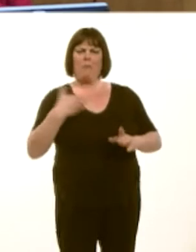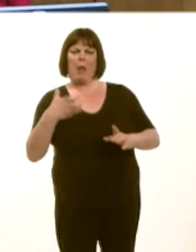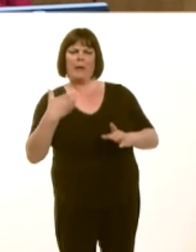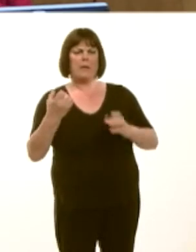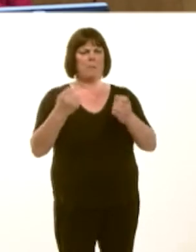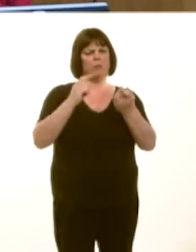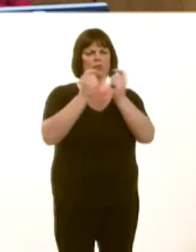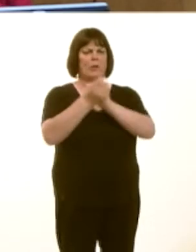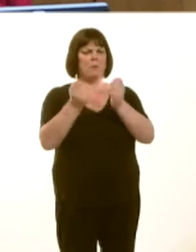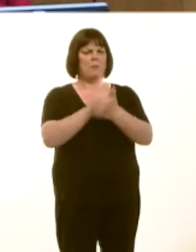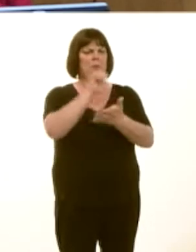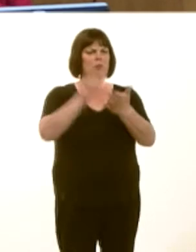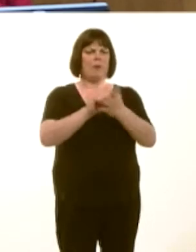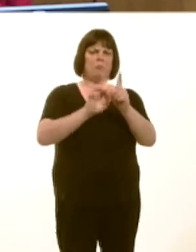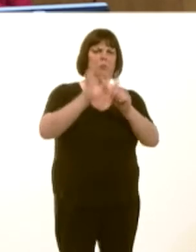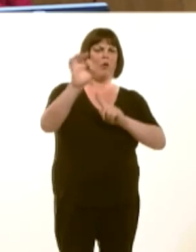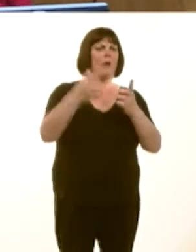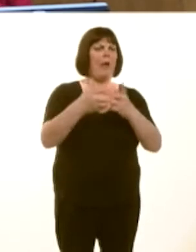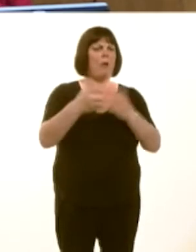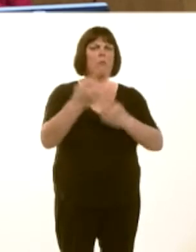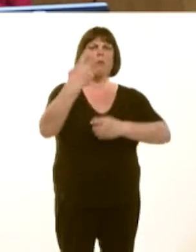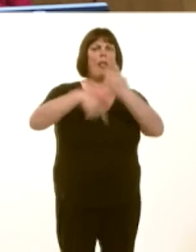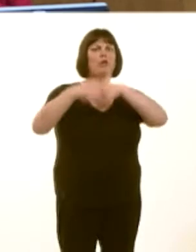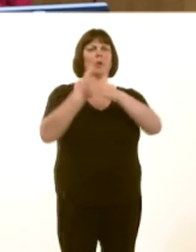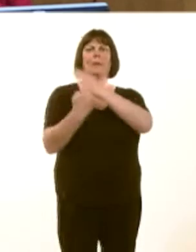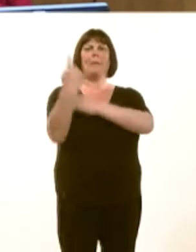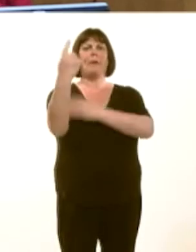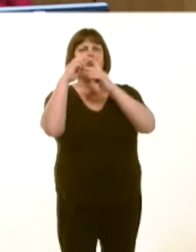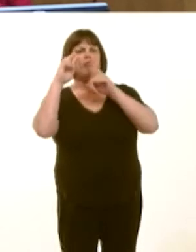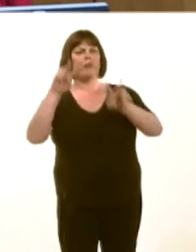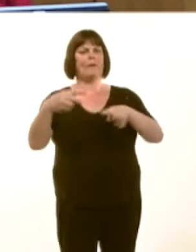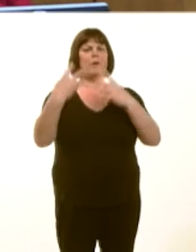In July of last year, an independent review concluded itís the right approach, and considerable